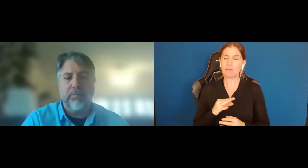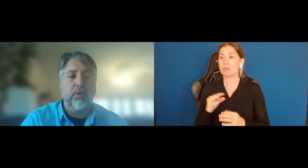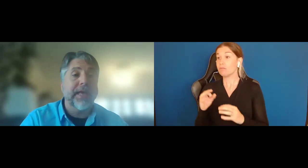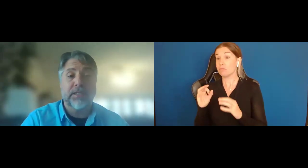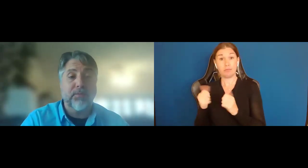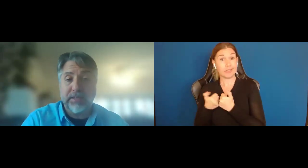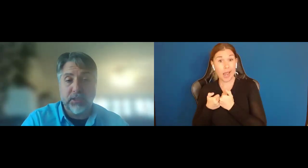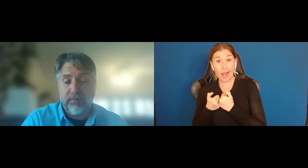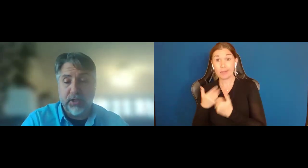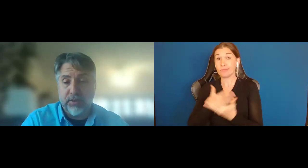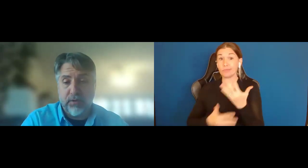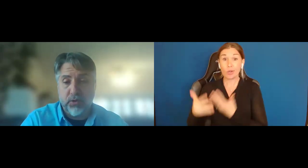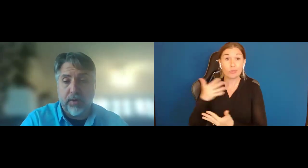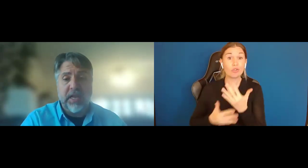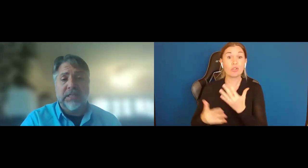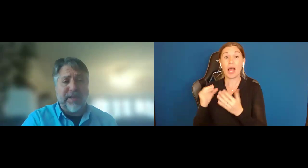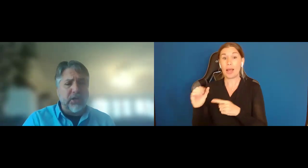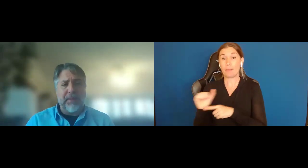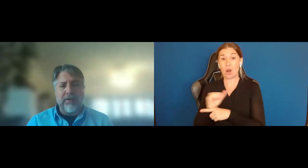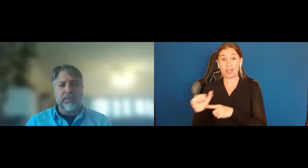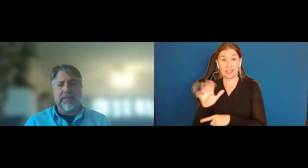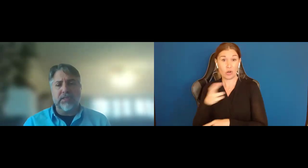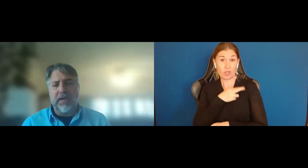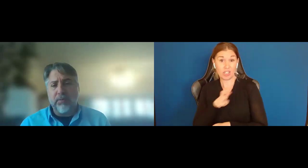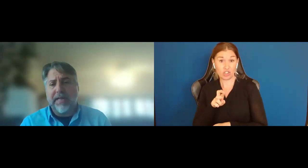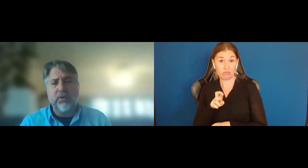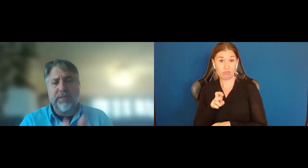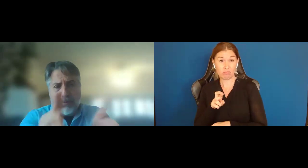and more likely to practice the religion of their choice. So I talk to parents about this study, what I do is I put